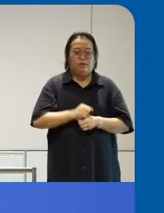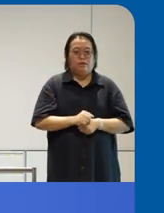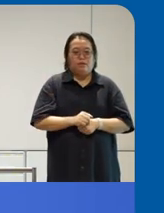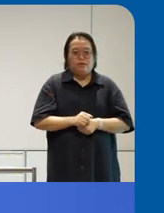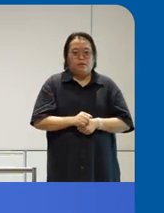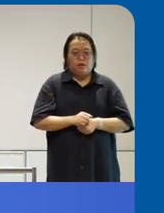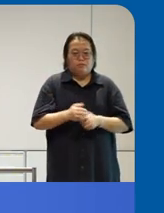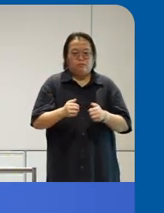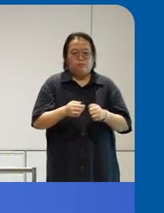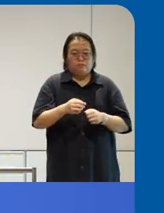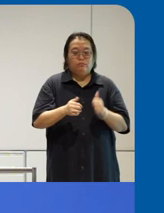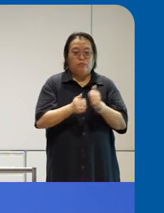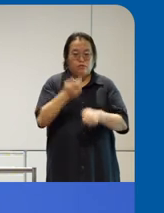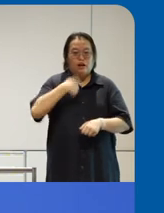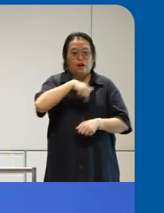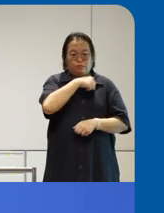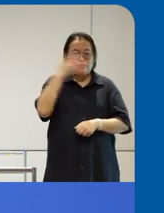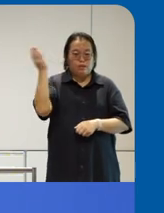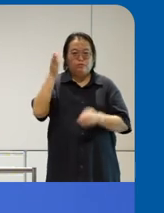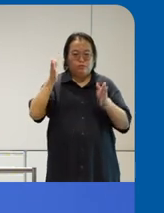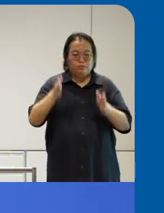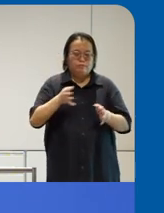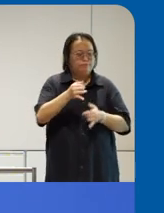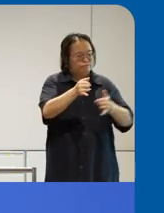panelists will at least be around for a little while so do come up and talk to the panelists